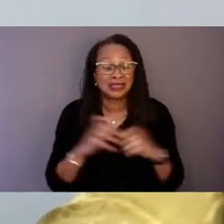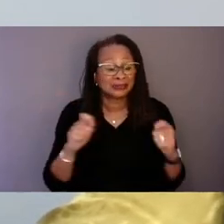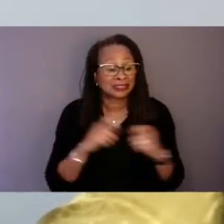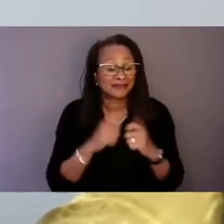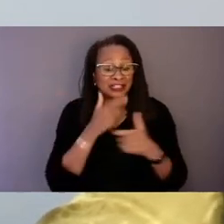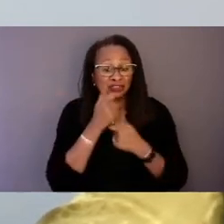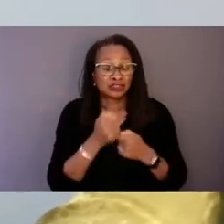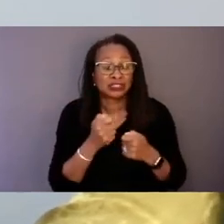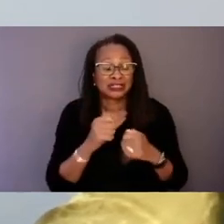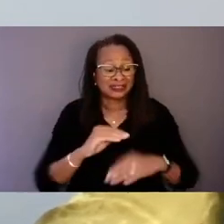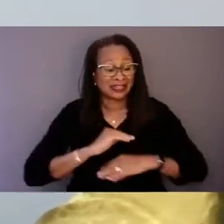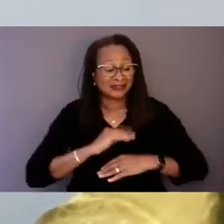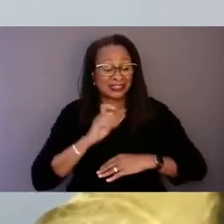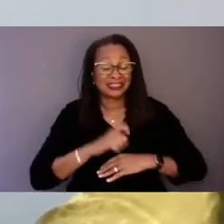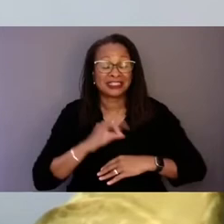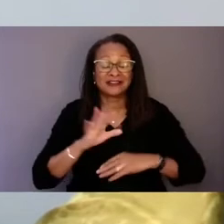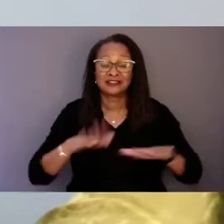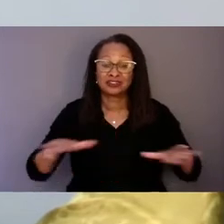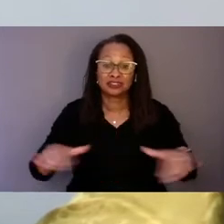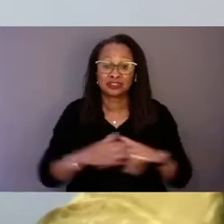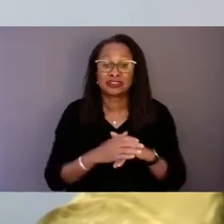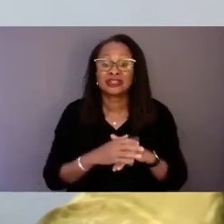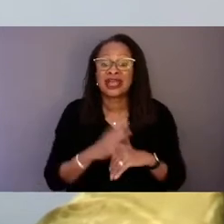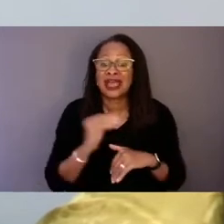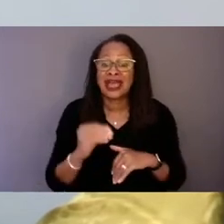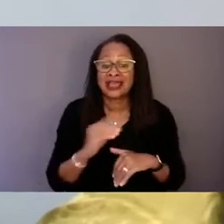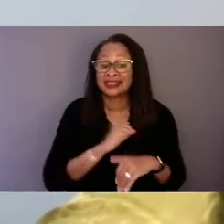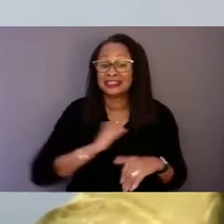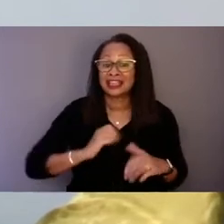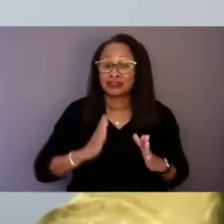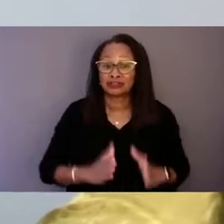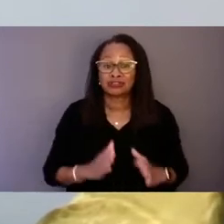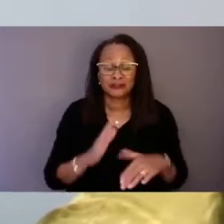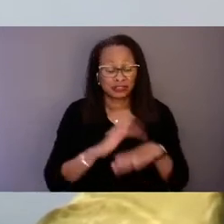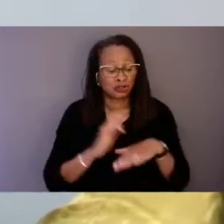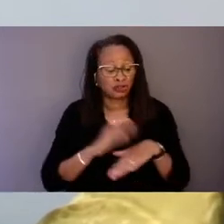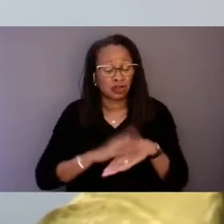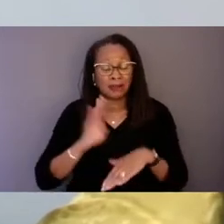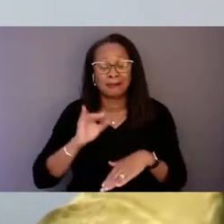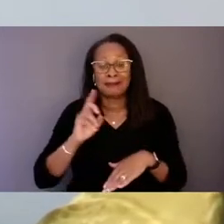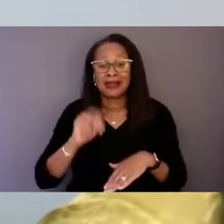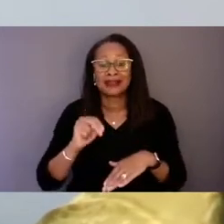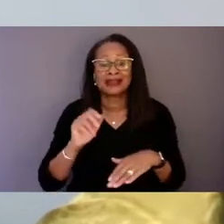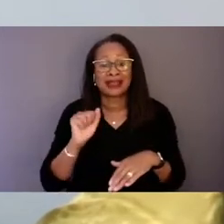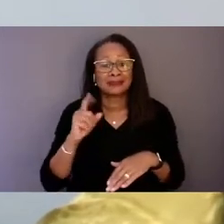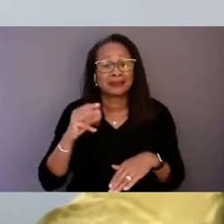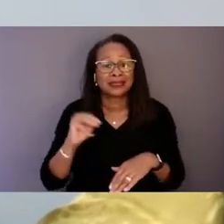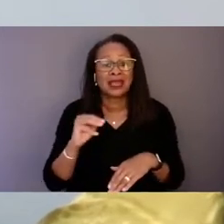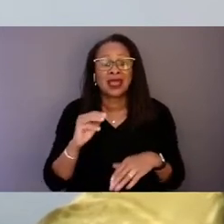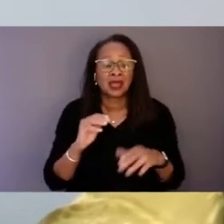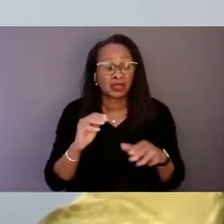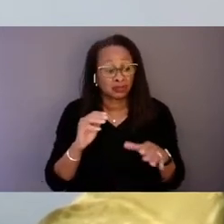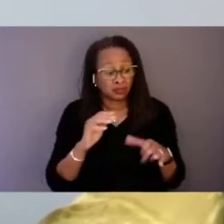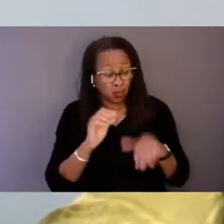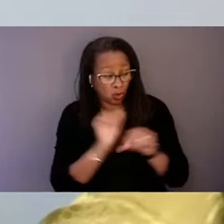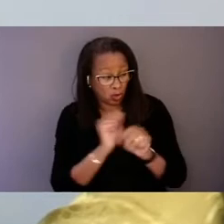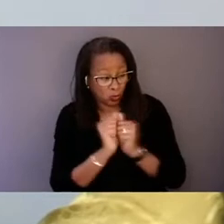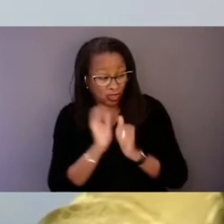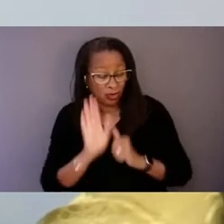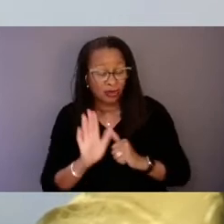and Senator Cortez Masto has called on the Biden Administration to work with her on launching a coordinated effort to improve school-based response.